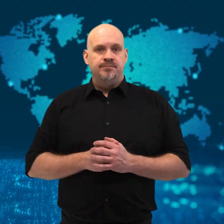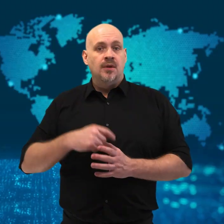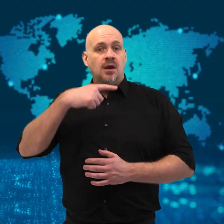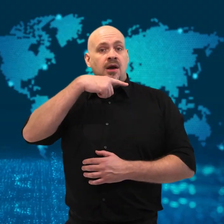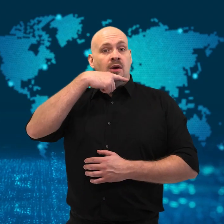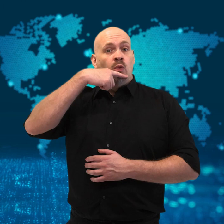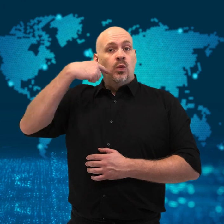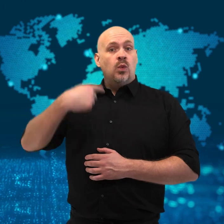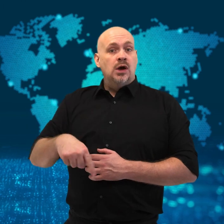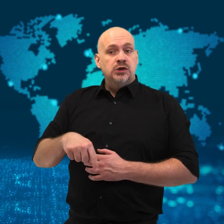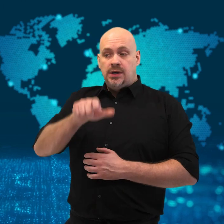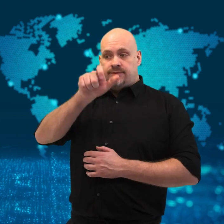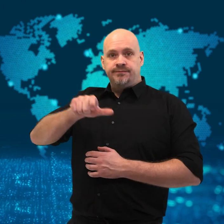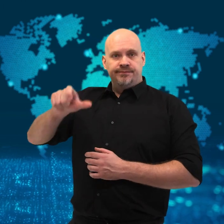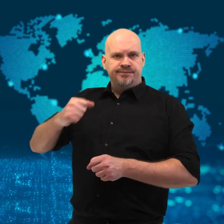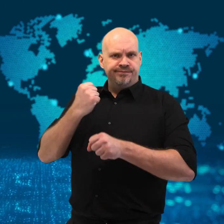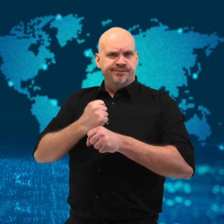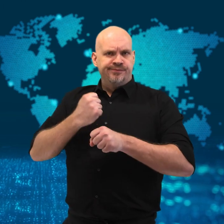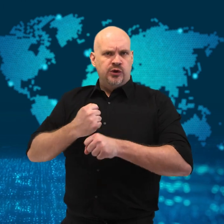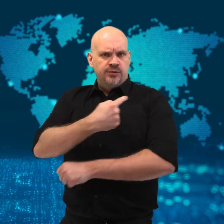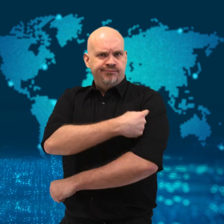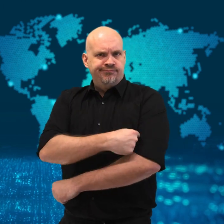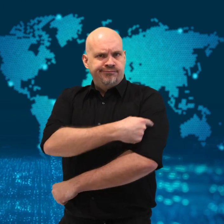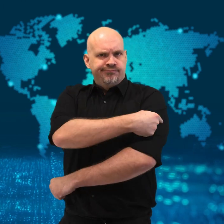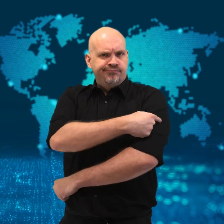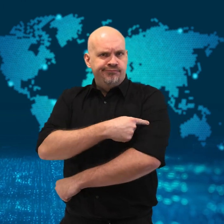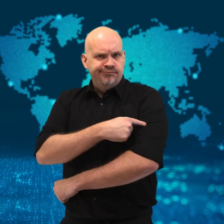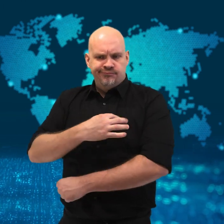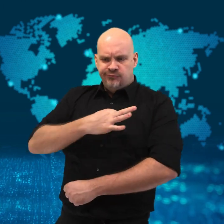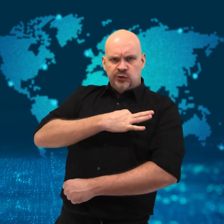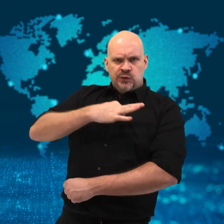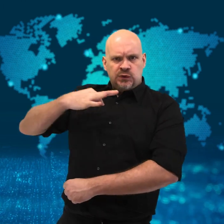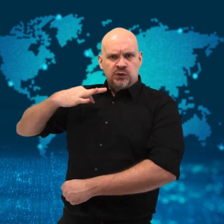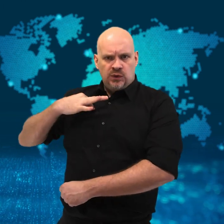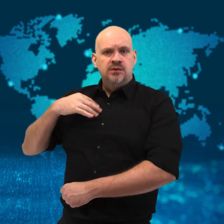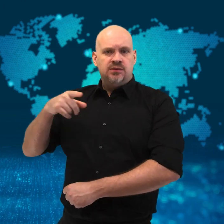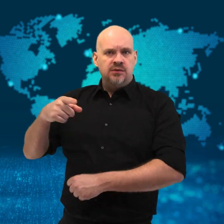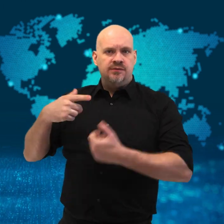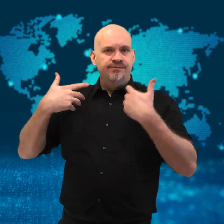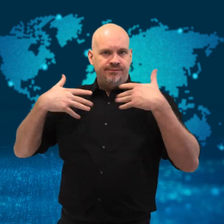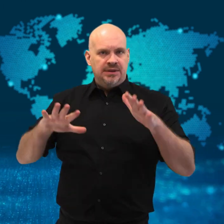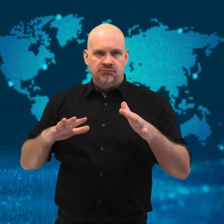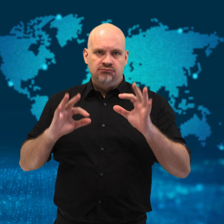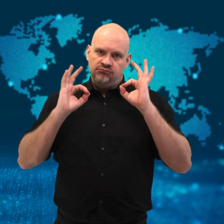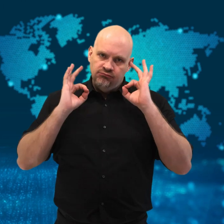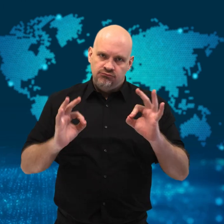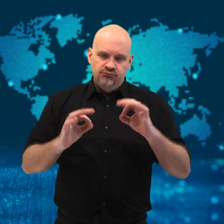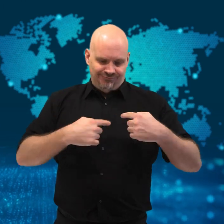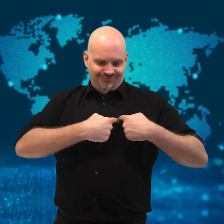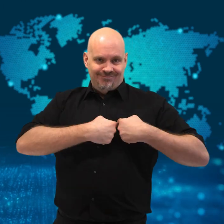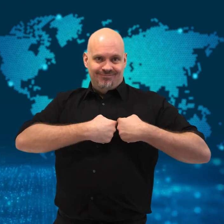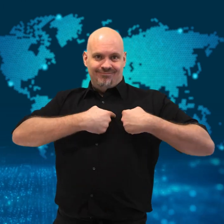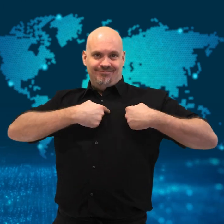[Gavin]: Russian doctors completed a heart surgery while the